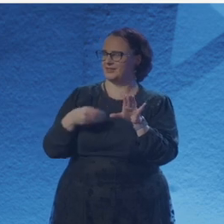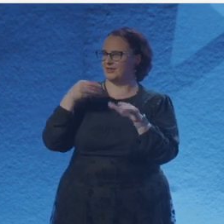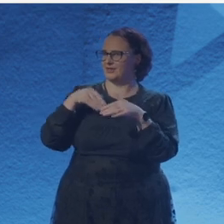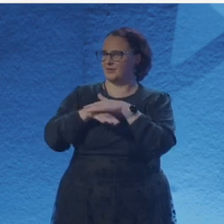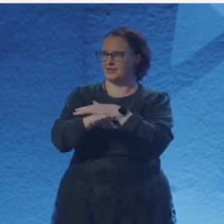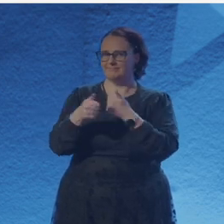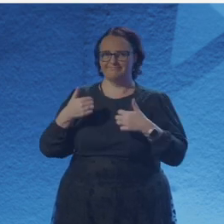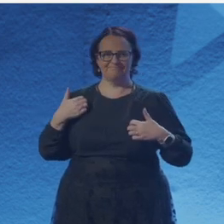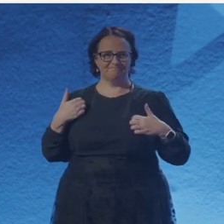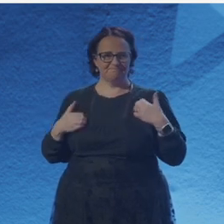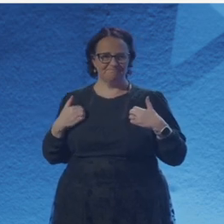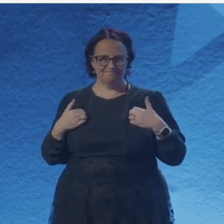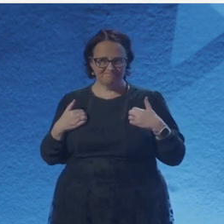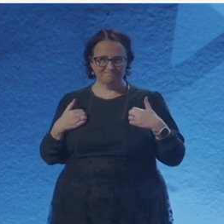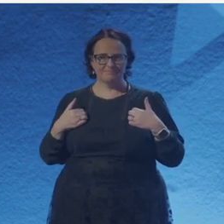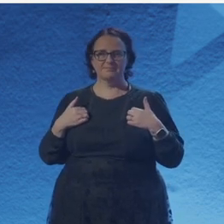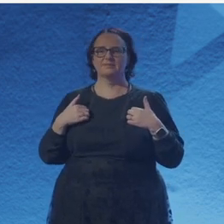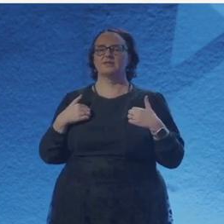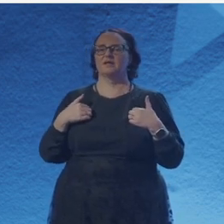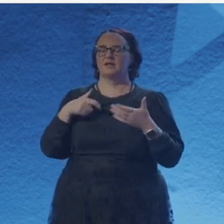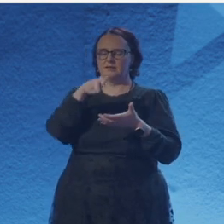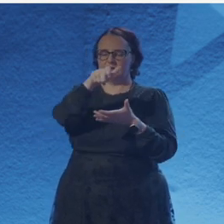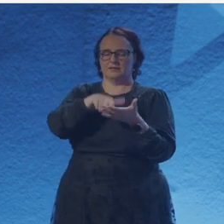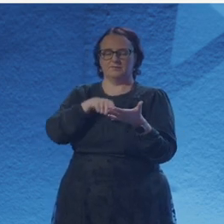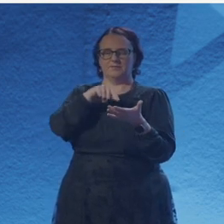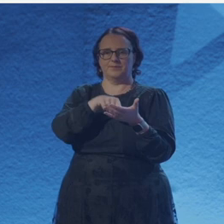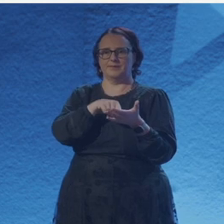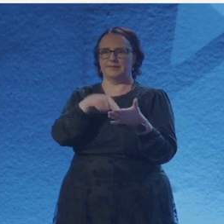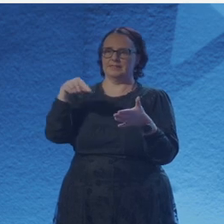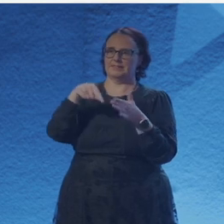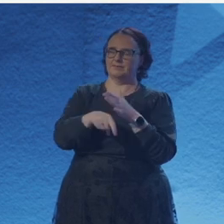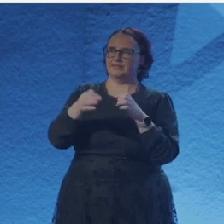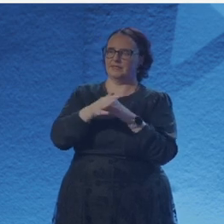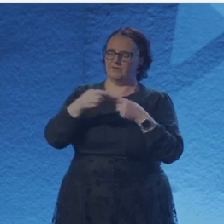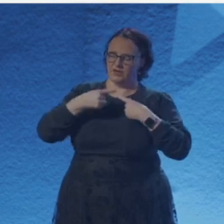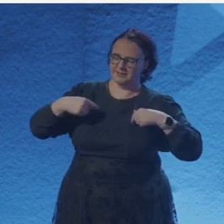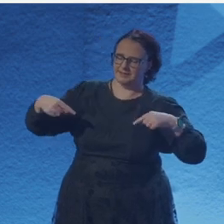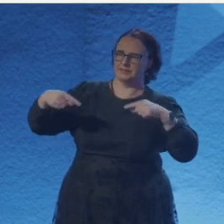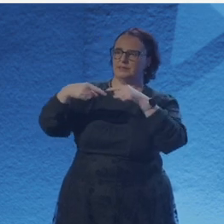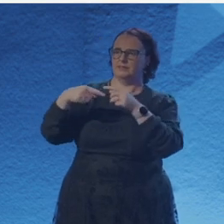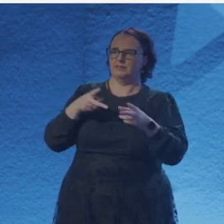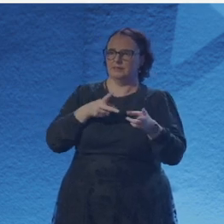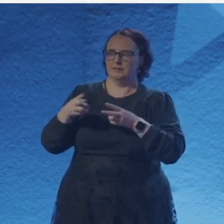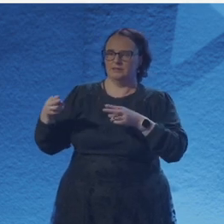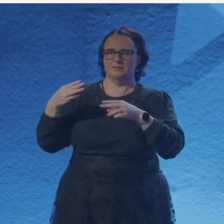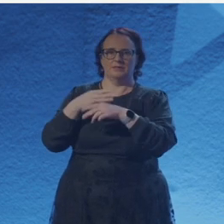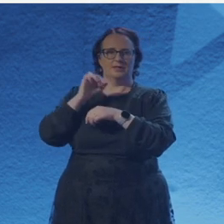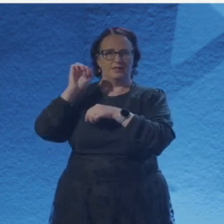this is how we're going to round out the Institute of Physics writing residency and the body of work I created as part of all of it is over here,